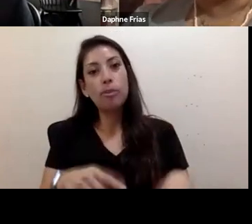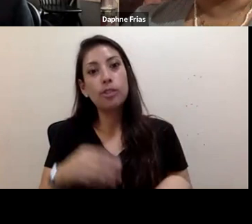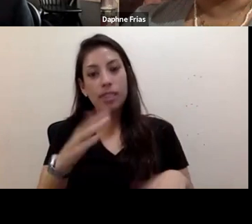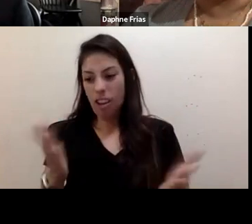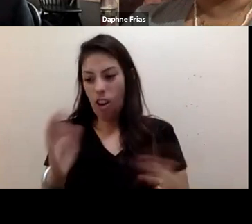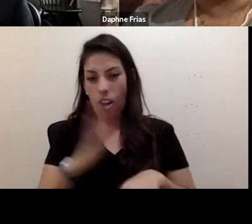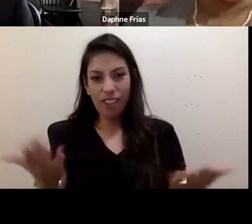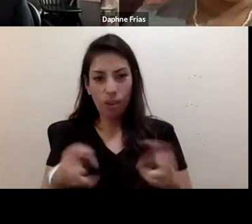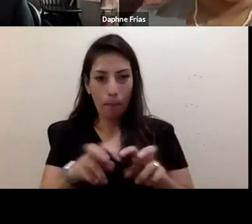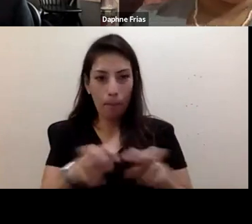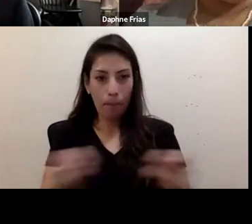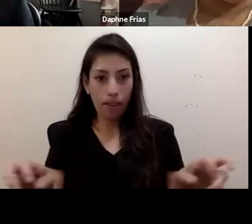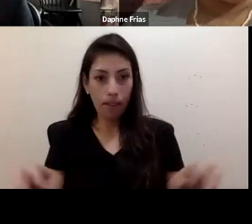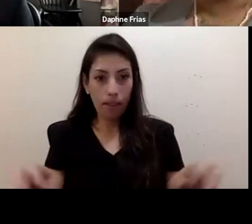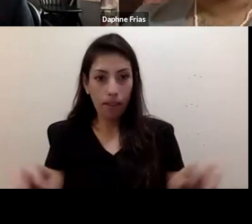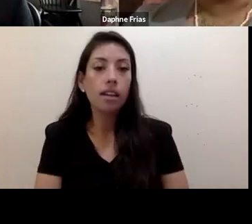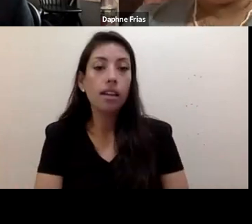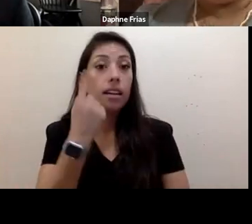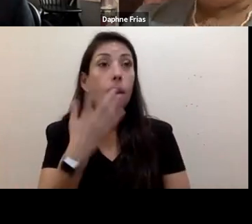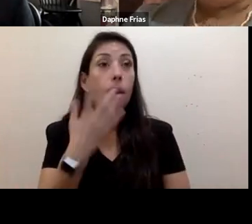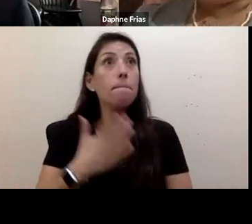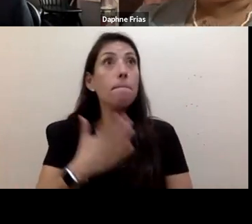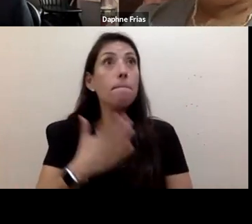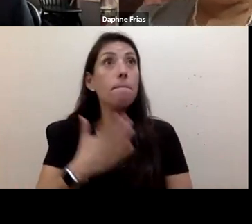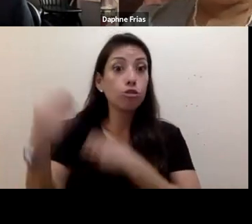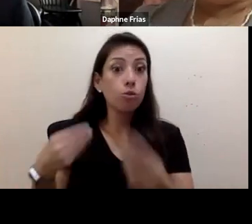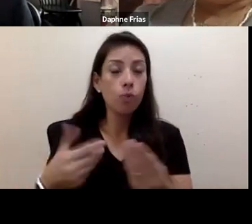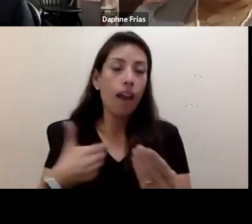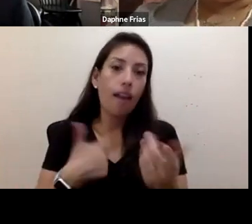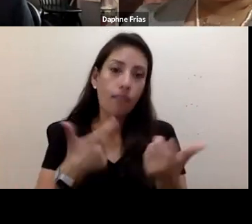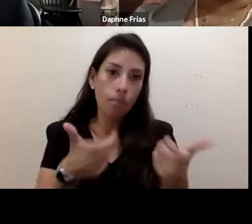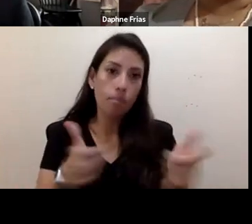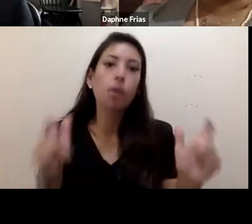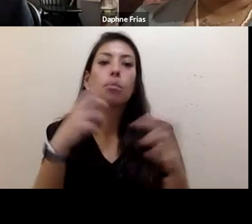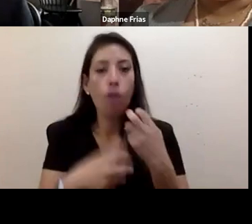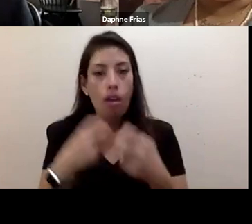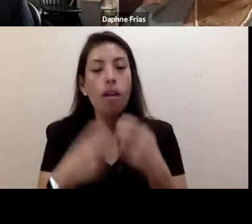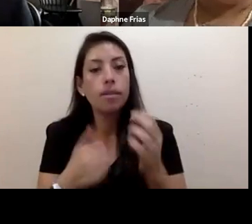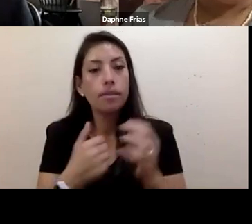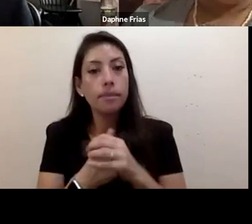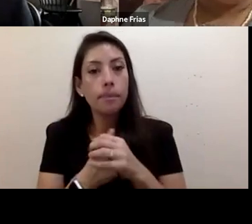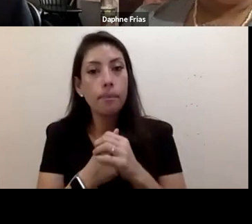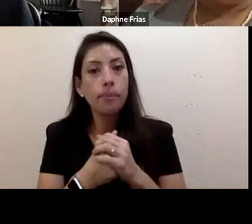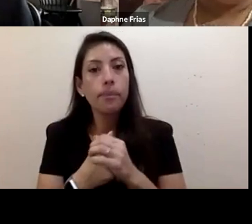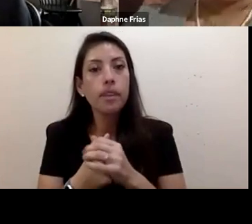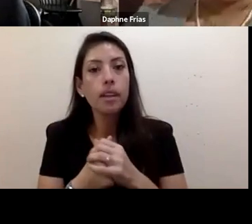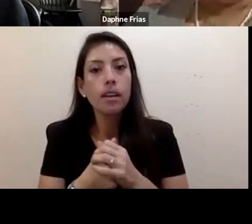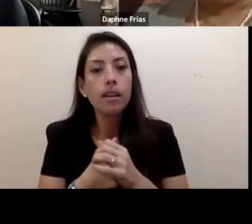my generation, we are having a very big problem and that problem is eco anxiety.